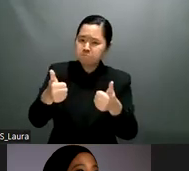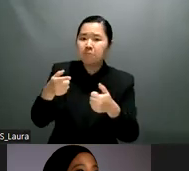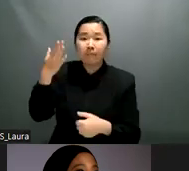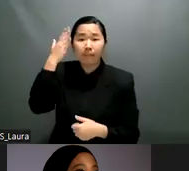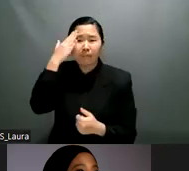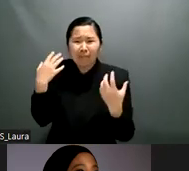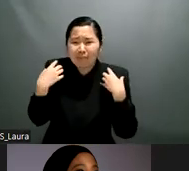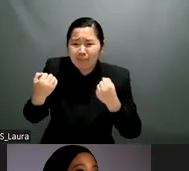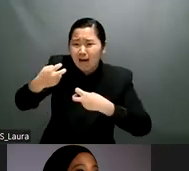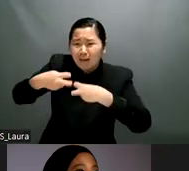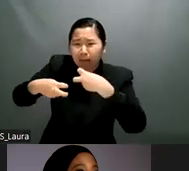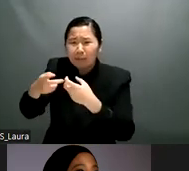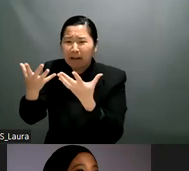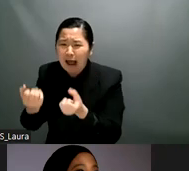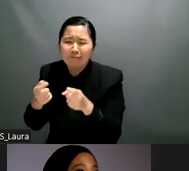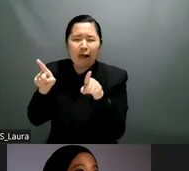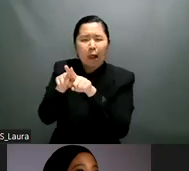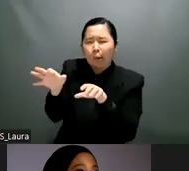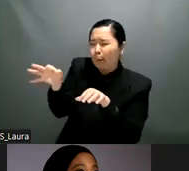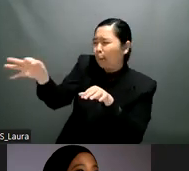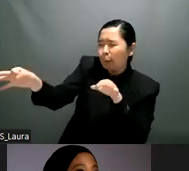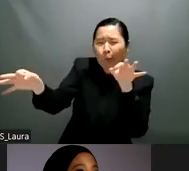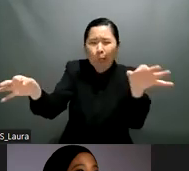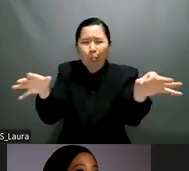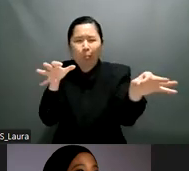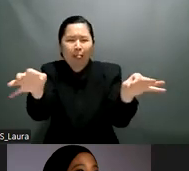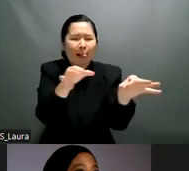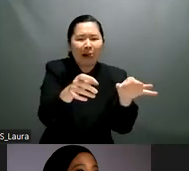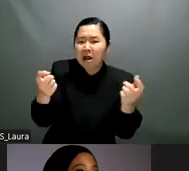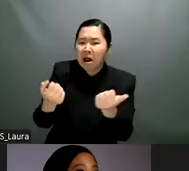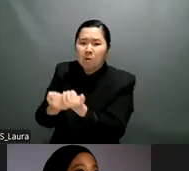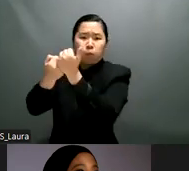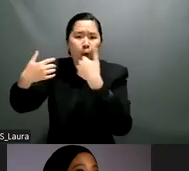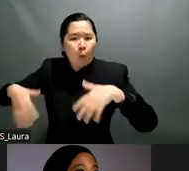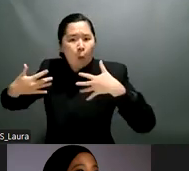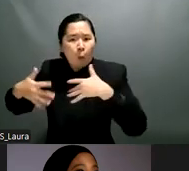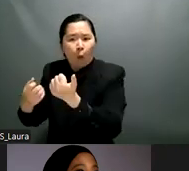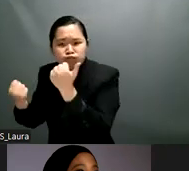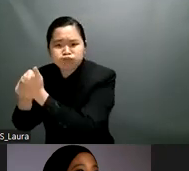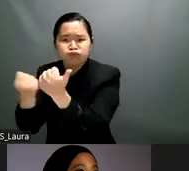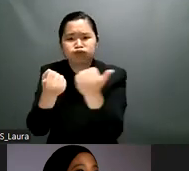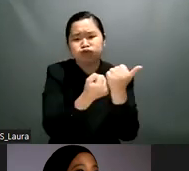and trading about their rights were made available to all disabled people and also it was empowering